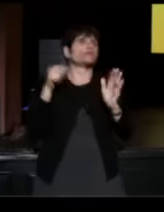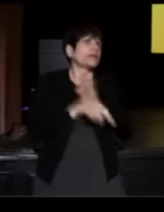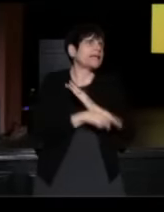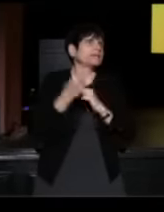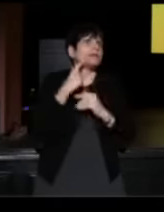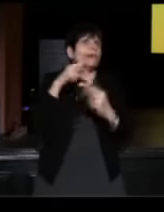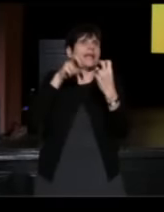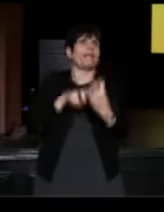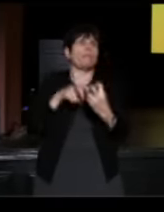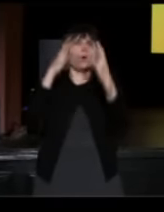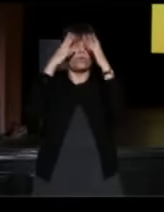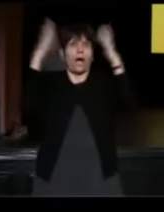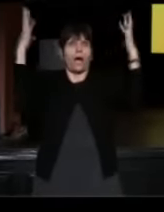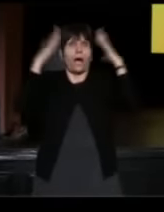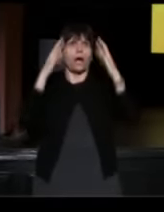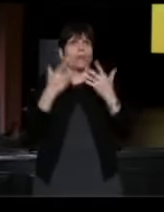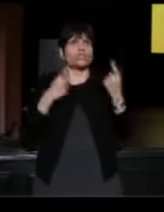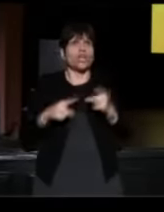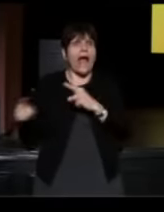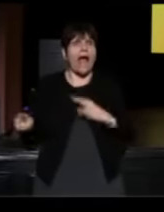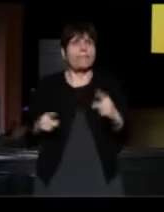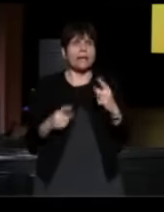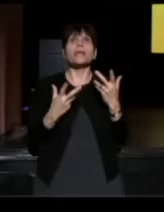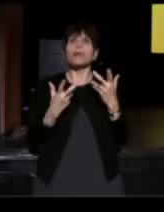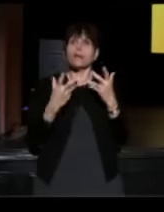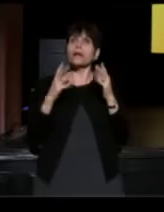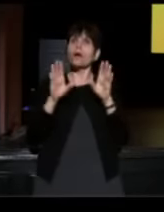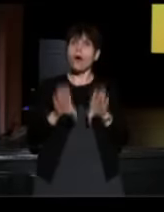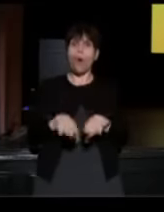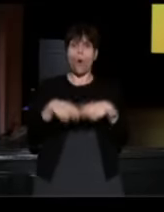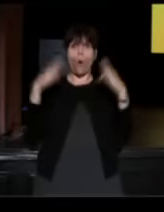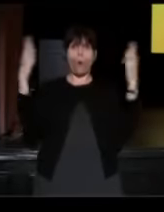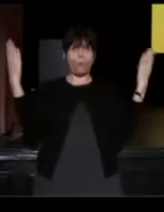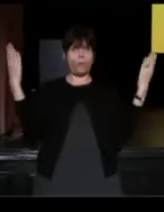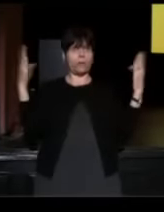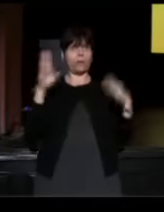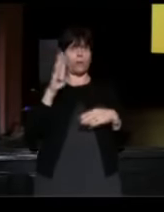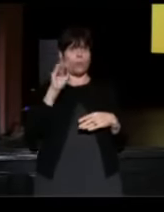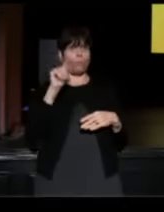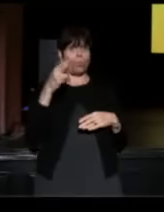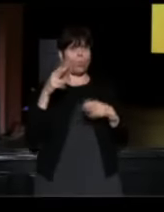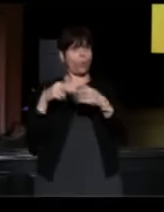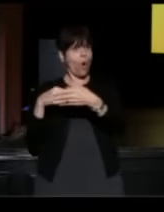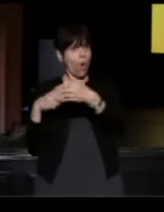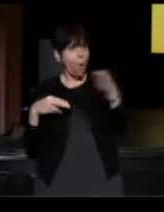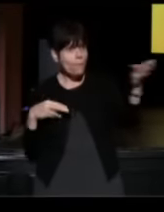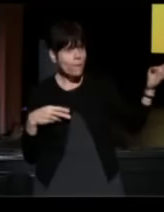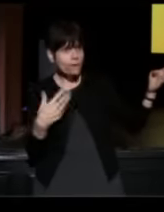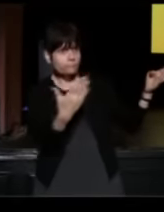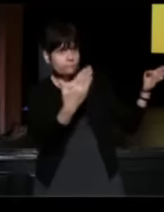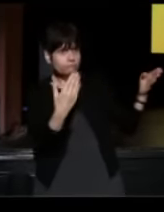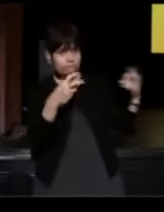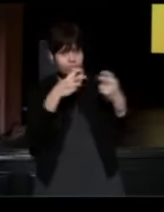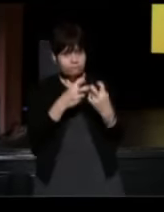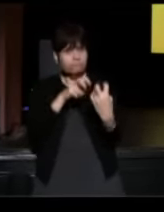And I didn't know what was going to happen but it opened, and it worked. And since then, we've recorded many of these stories,